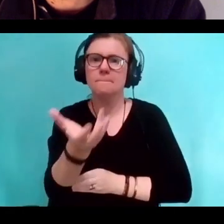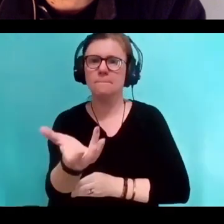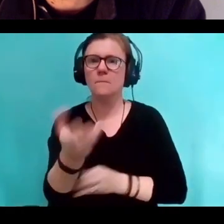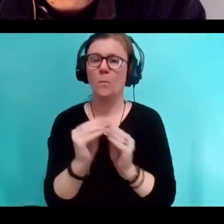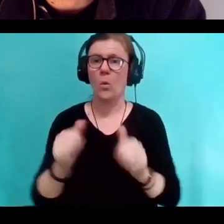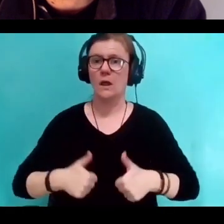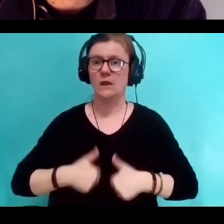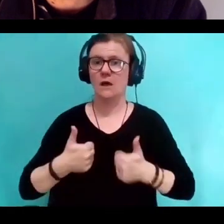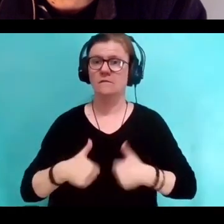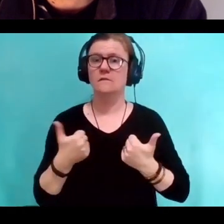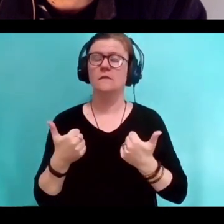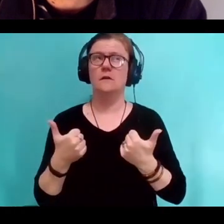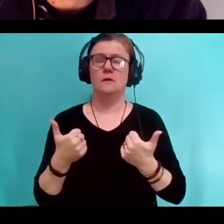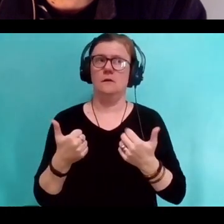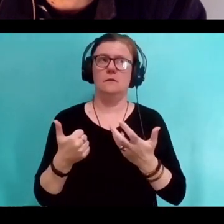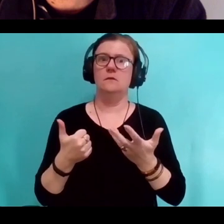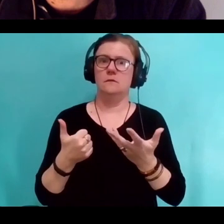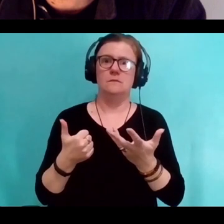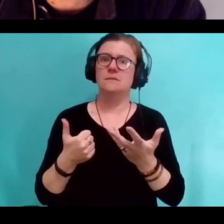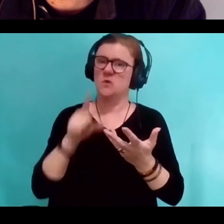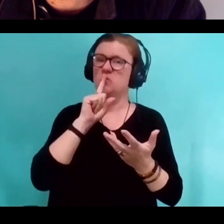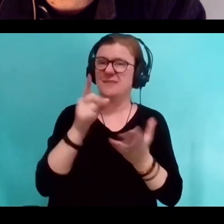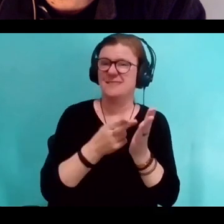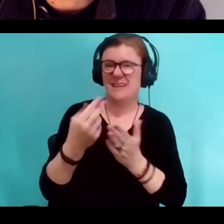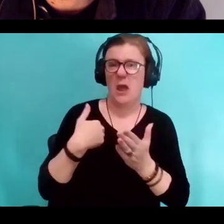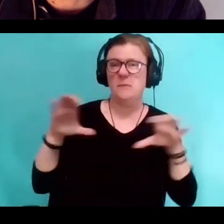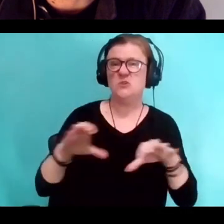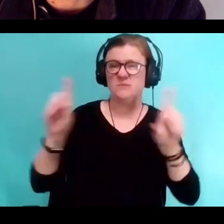was something, I think I had been doing subconsciously for a long time.